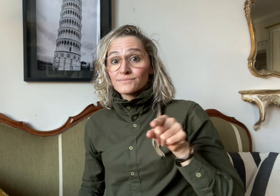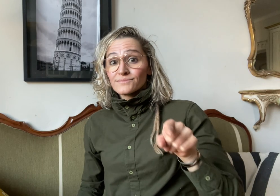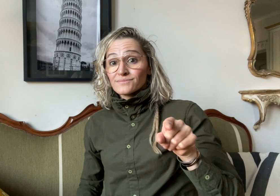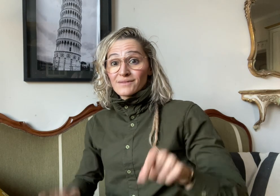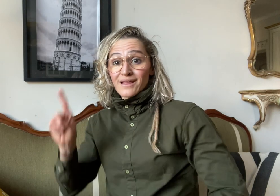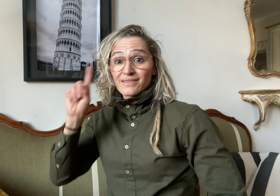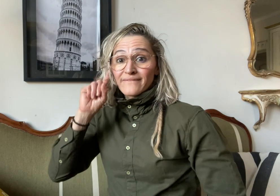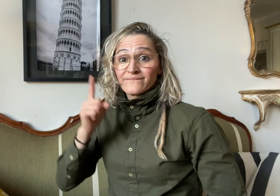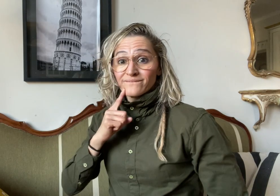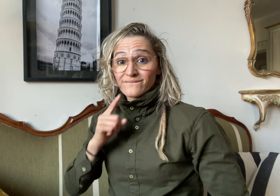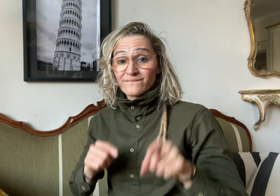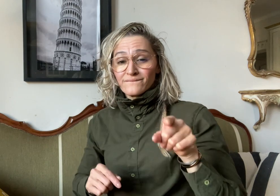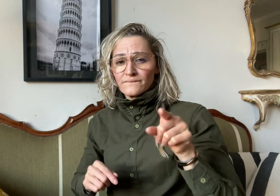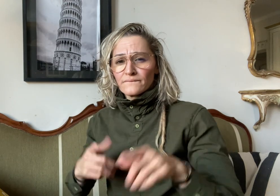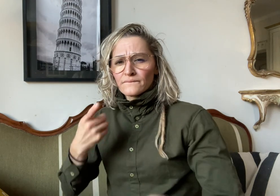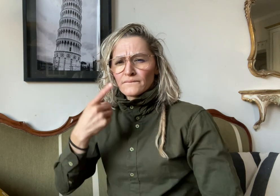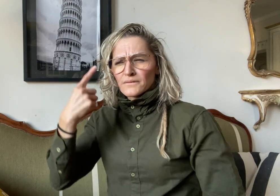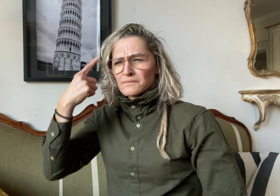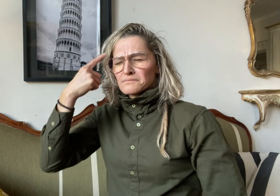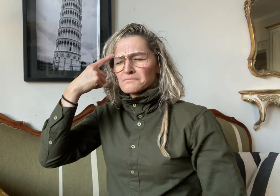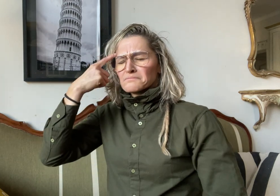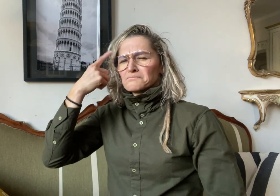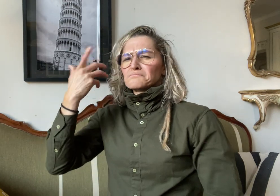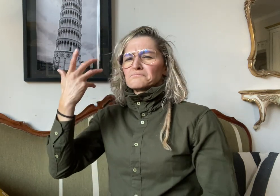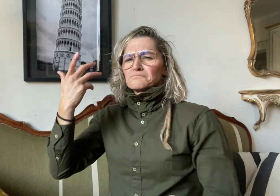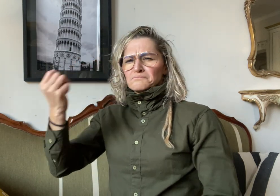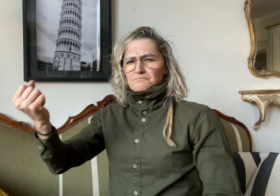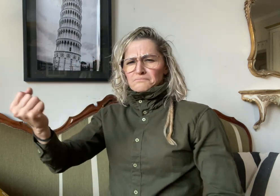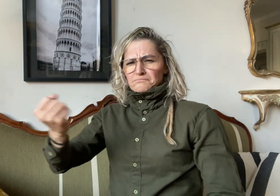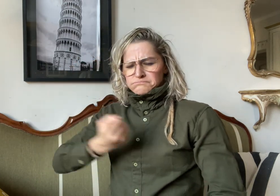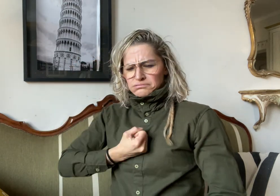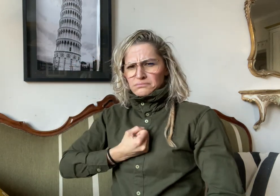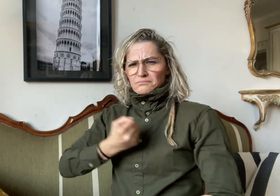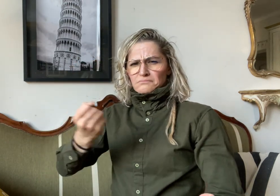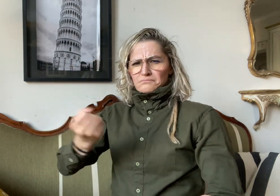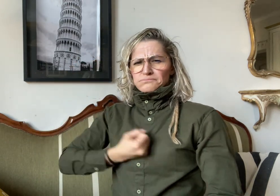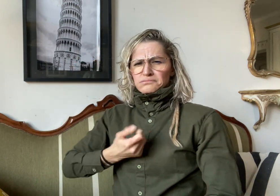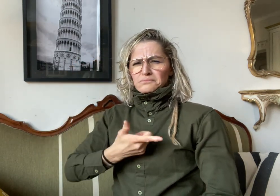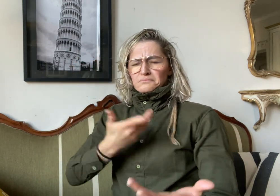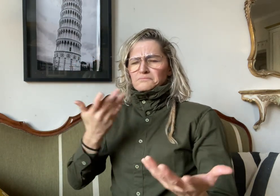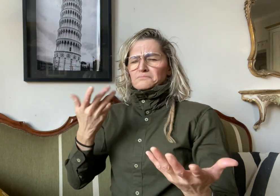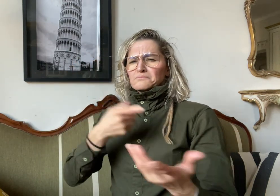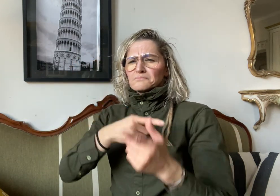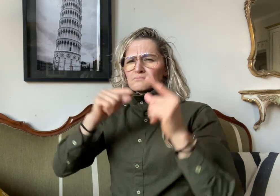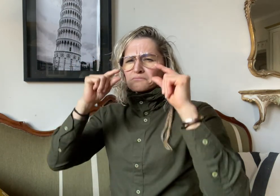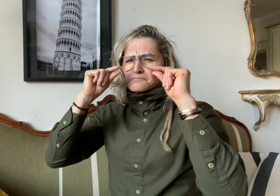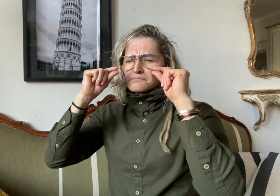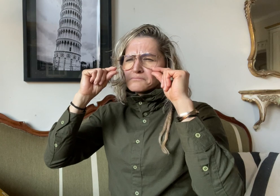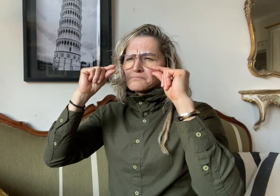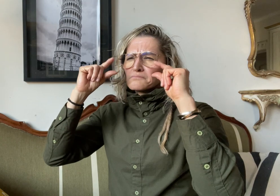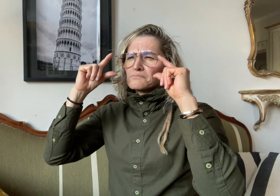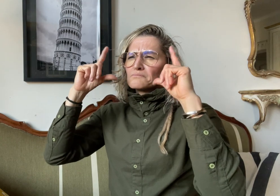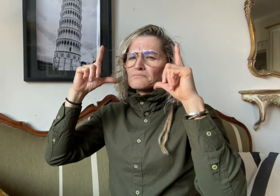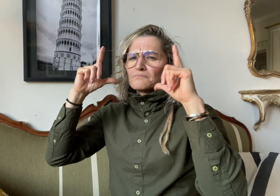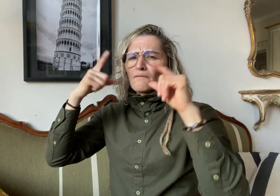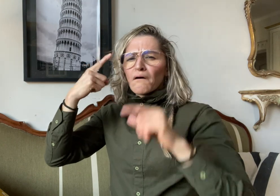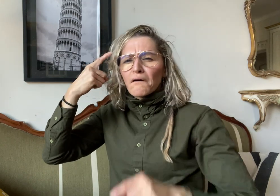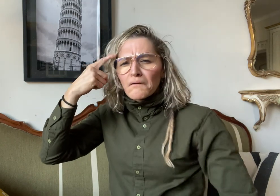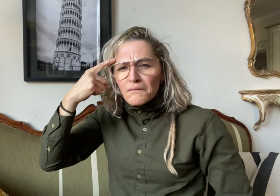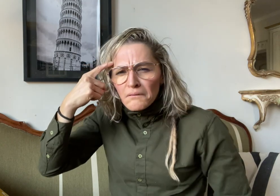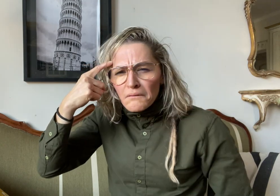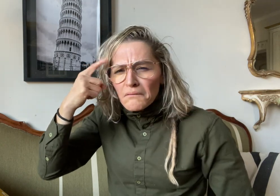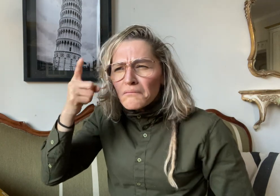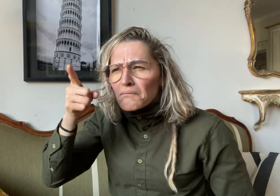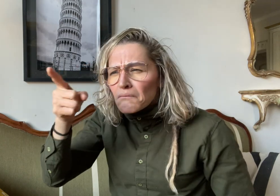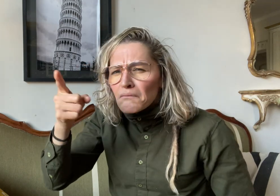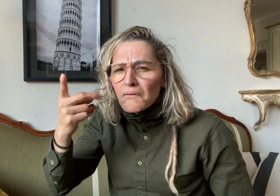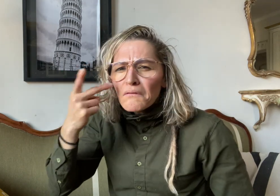At first, the Deaf person thought they were seeing a dream that